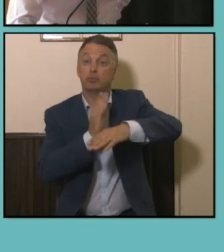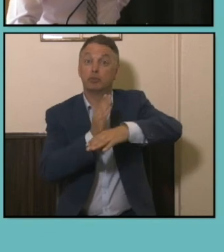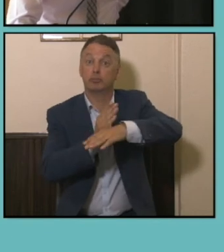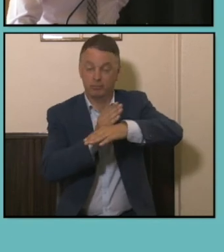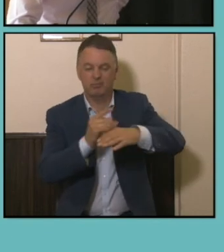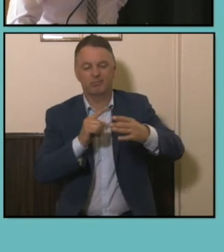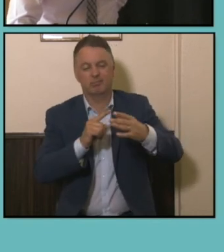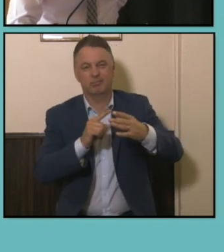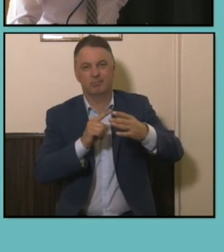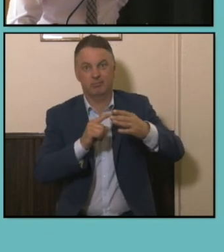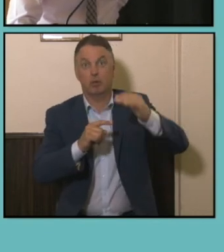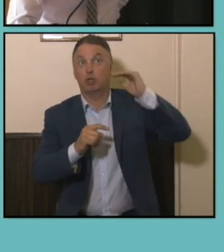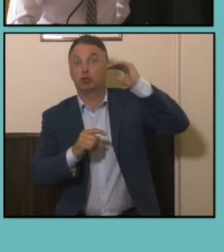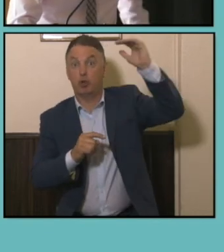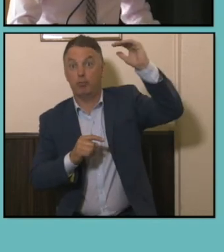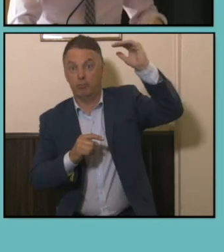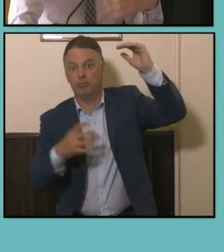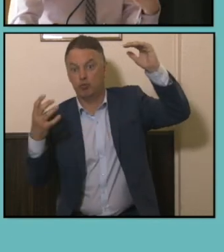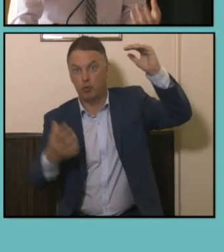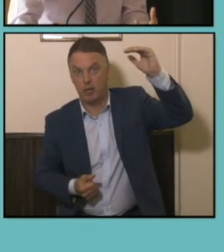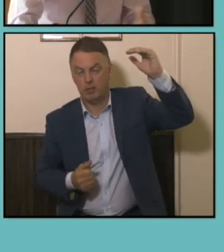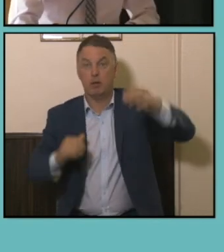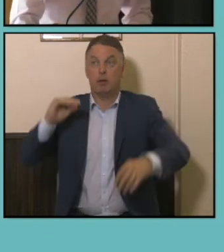bottom highest earning industries, so if we're looking at a field of study